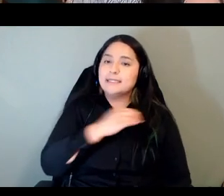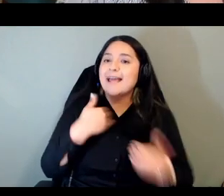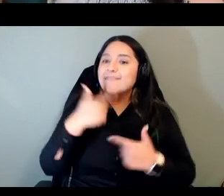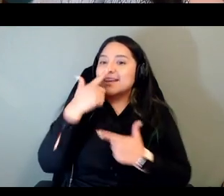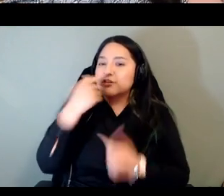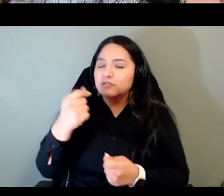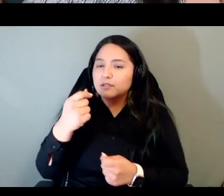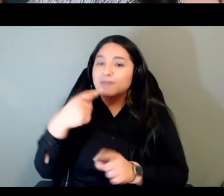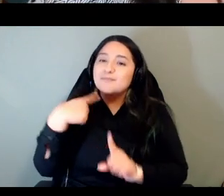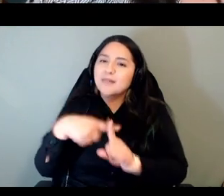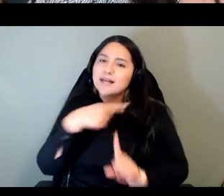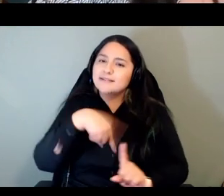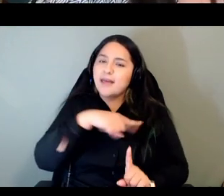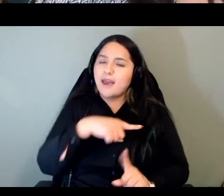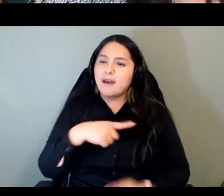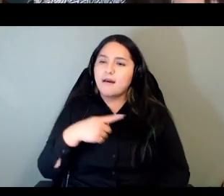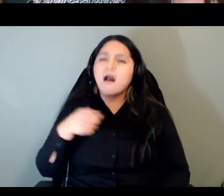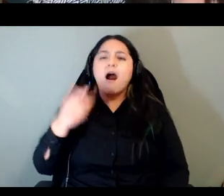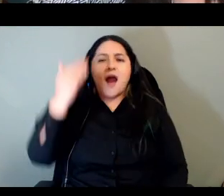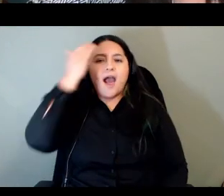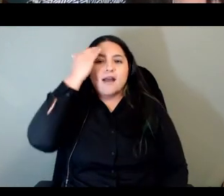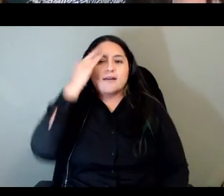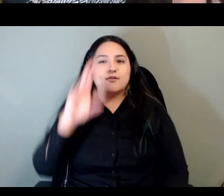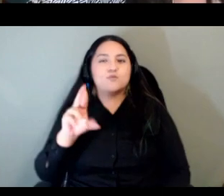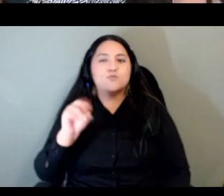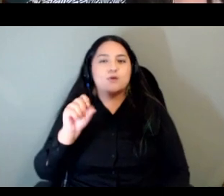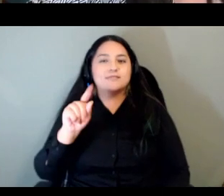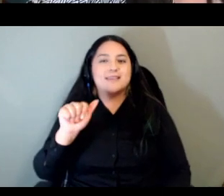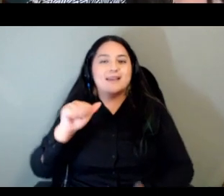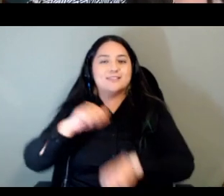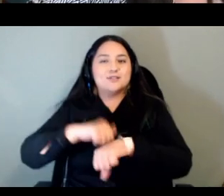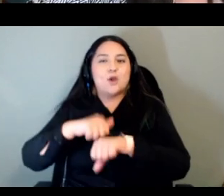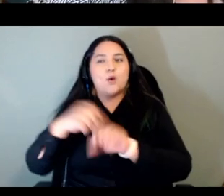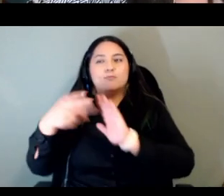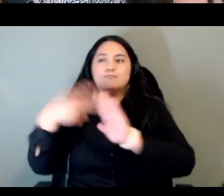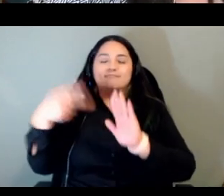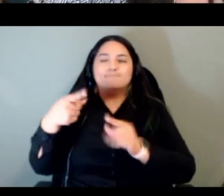like they must be the greatest language company in the world in part it's it was motivational